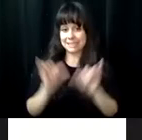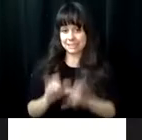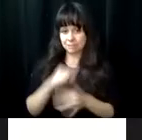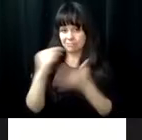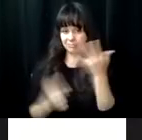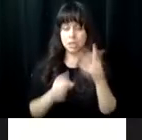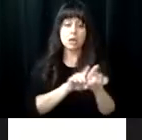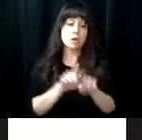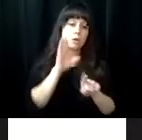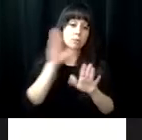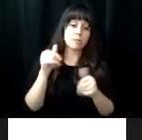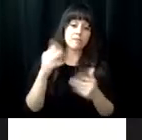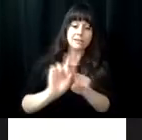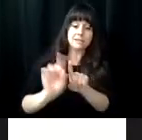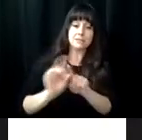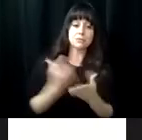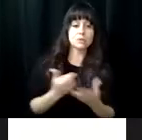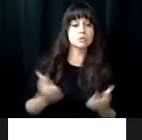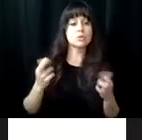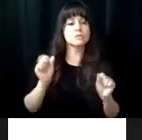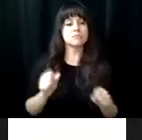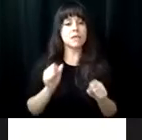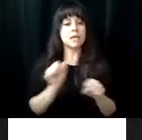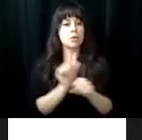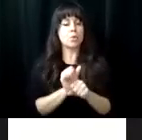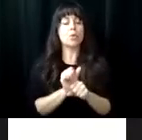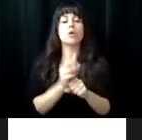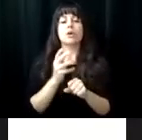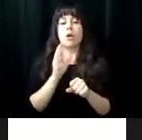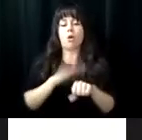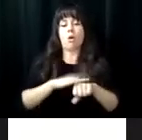, glucose meter aps. The script talk medication